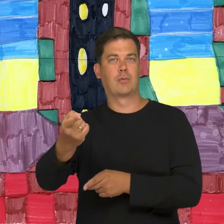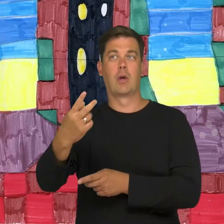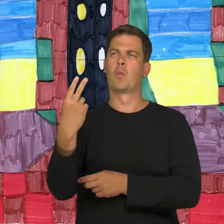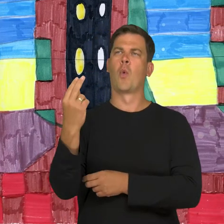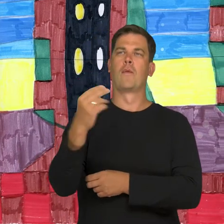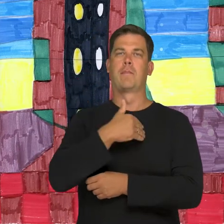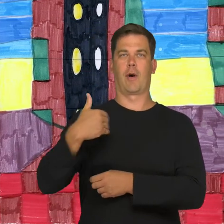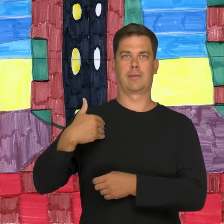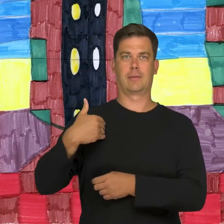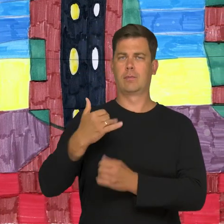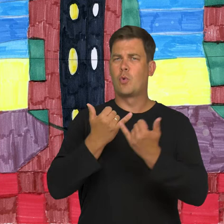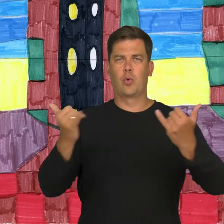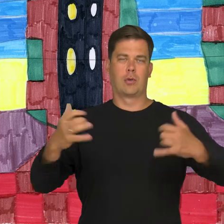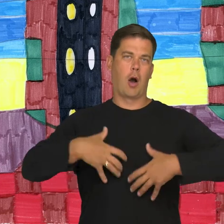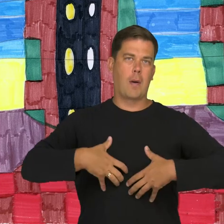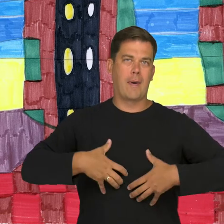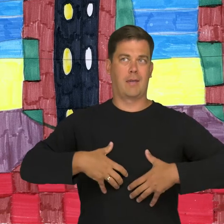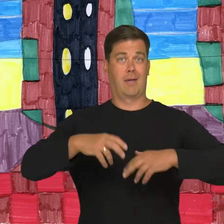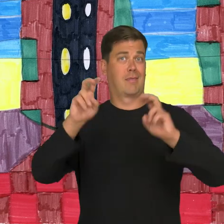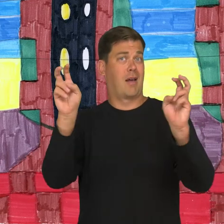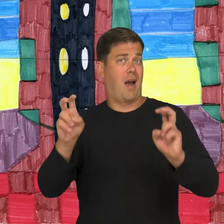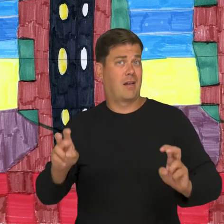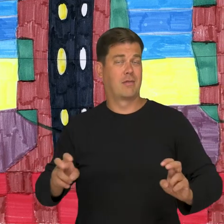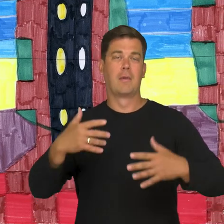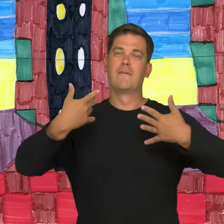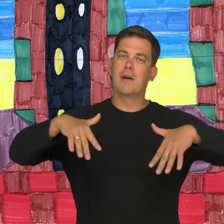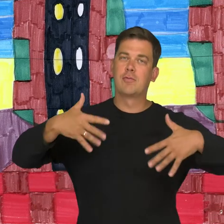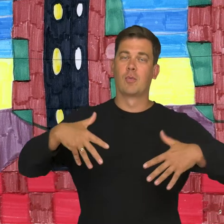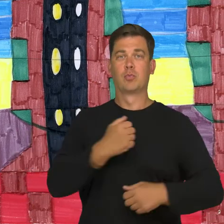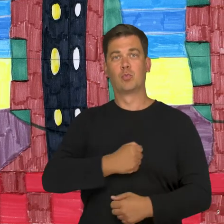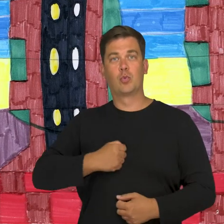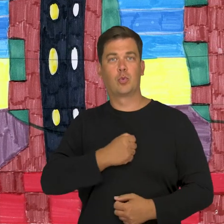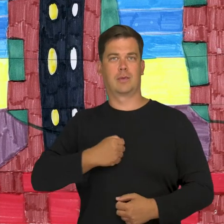I watch different movies, comedies, tragedies, funny and sad movies on TV.